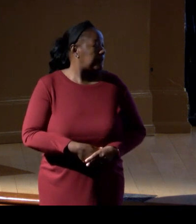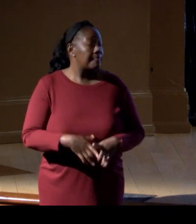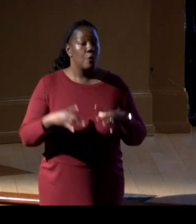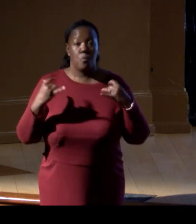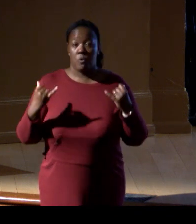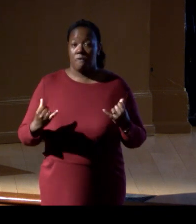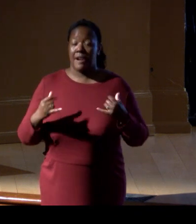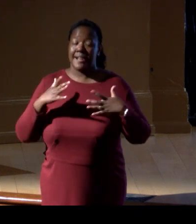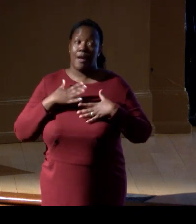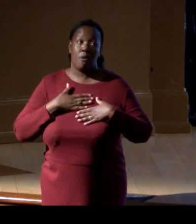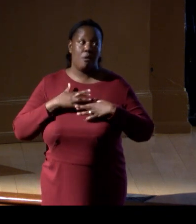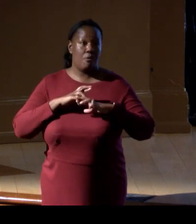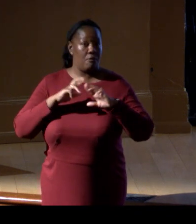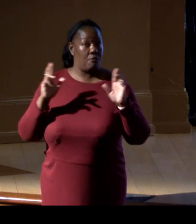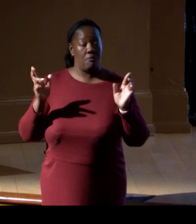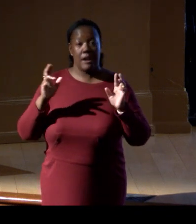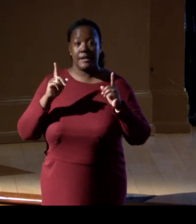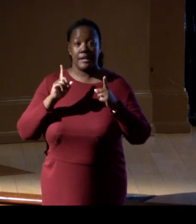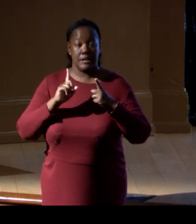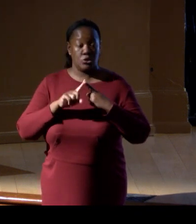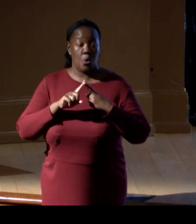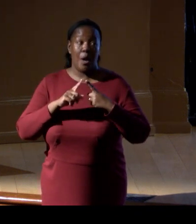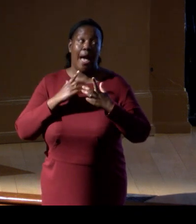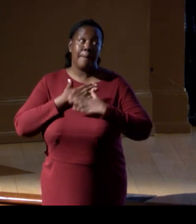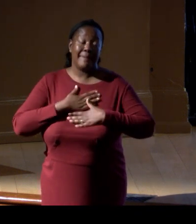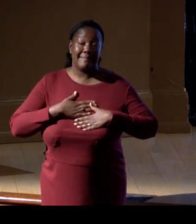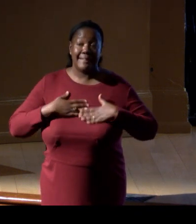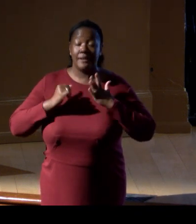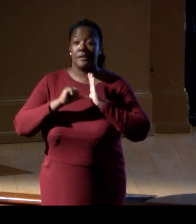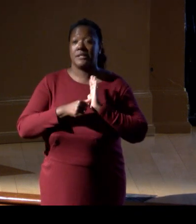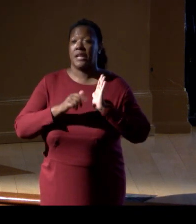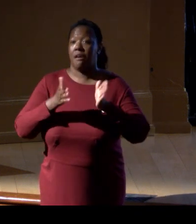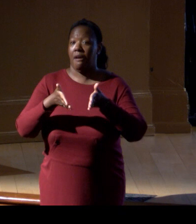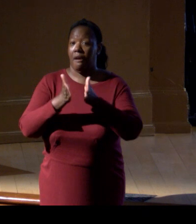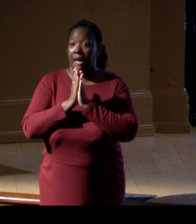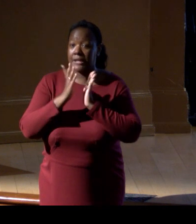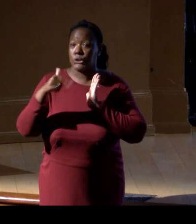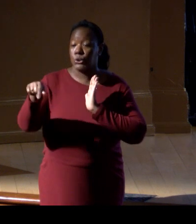and I please ask you to develop